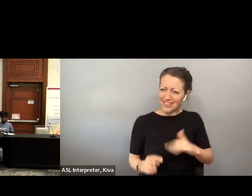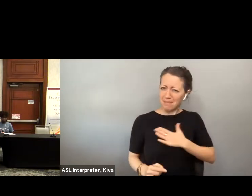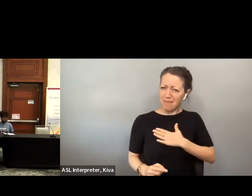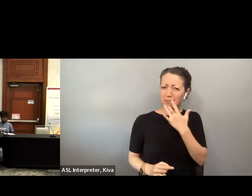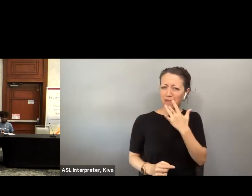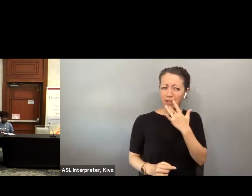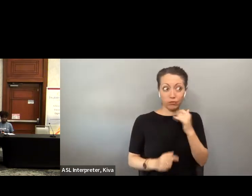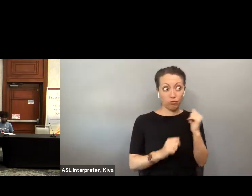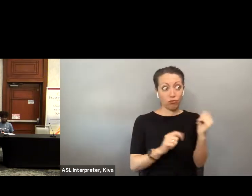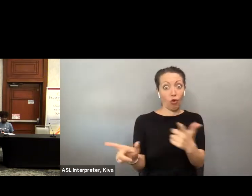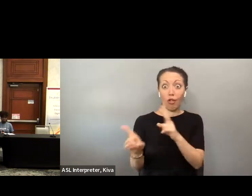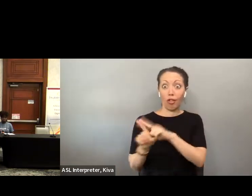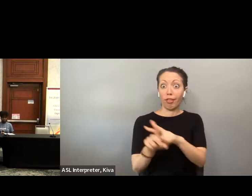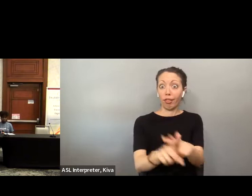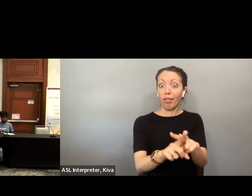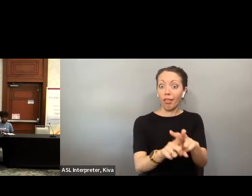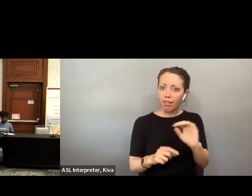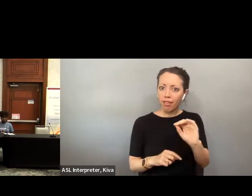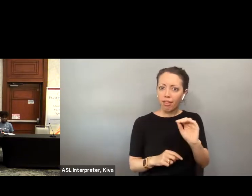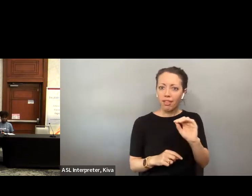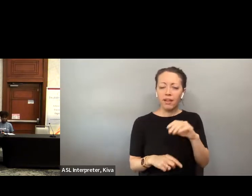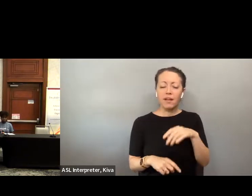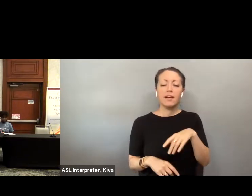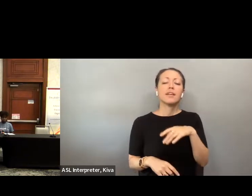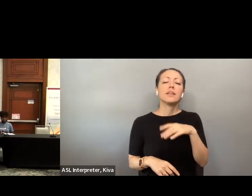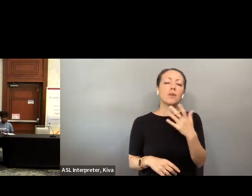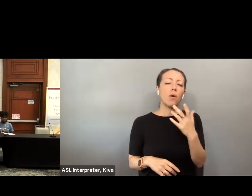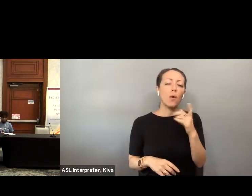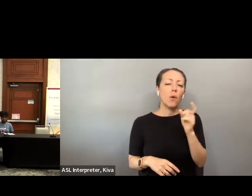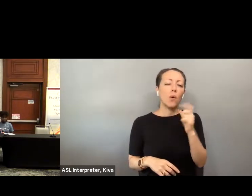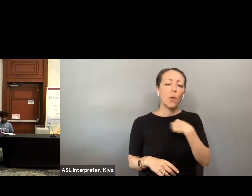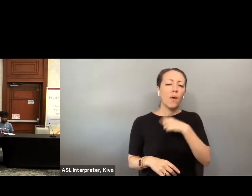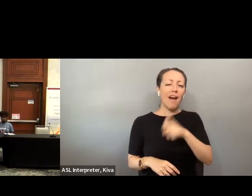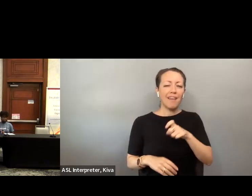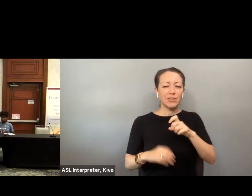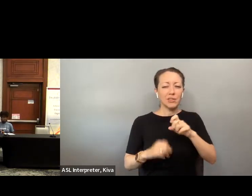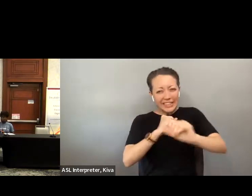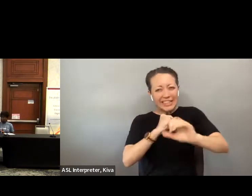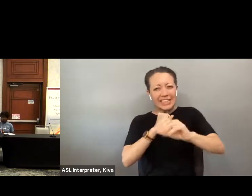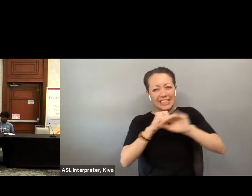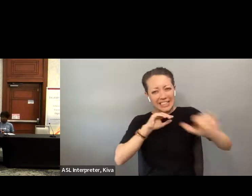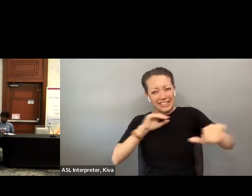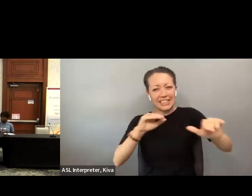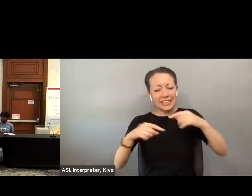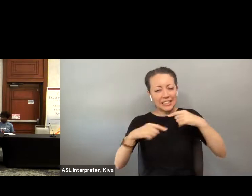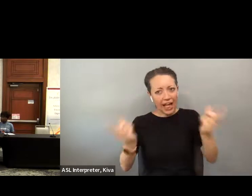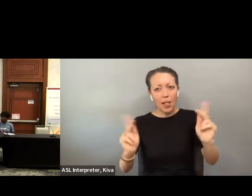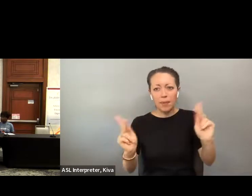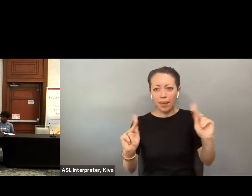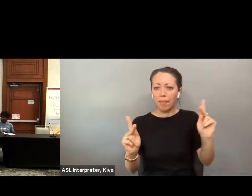publicly and privately vote. I have a right to do that but I think, again, the communication of getting it out there needs It's not going to happen to come from both the SOD's office and the disability